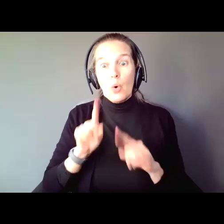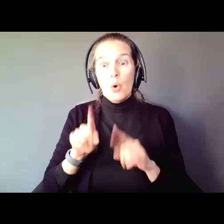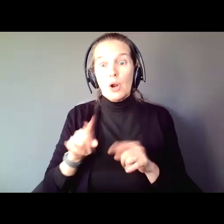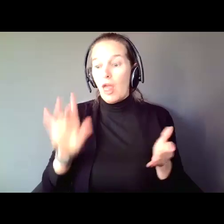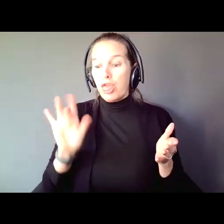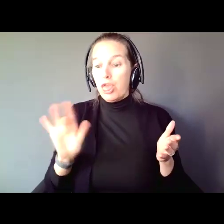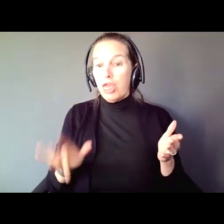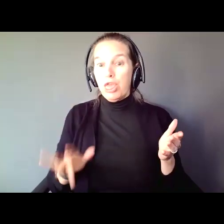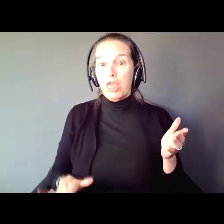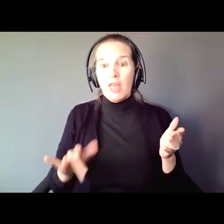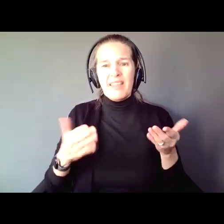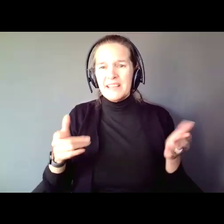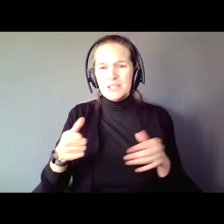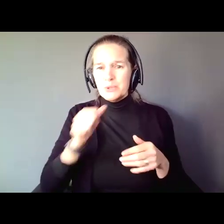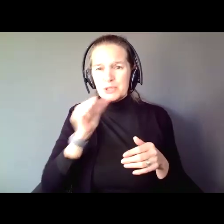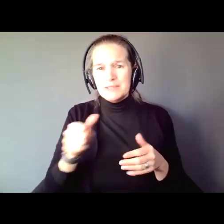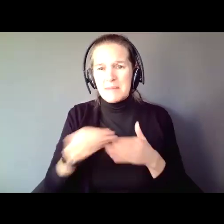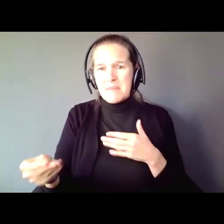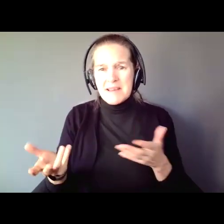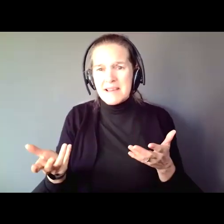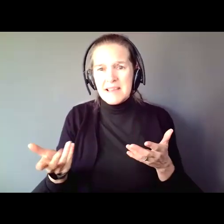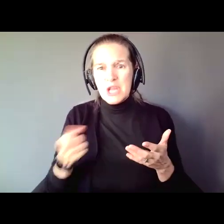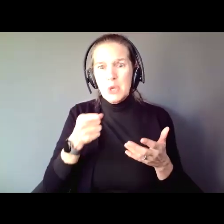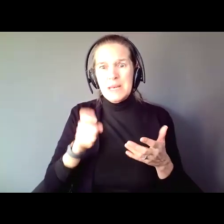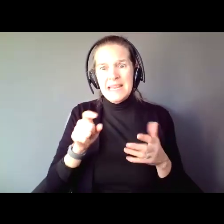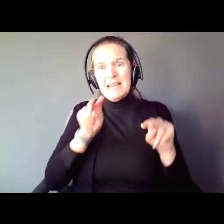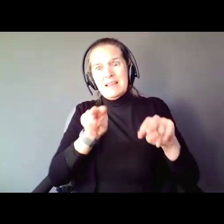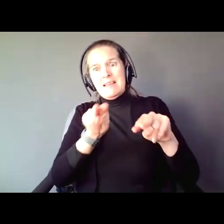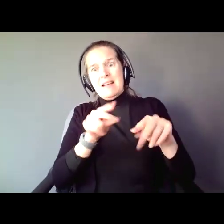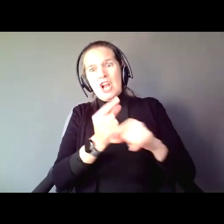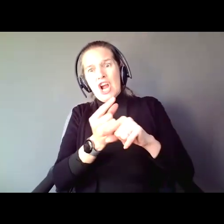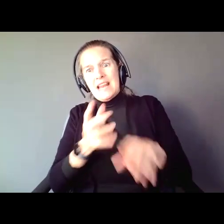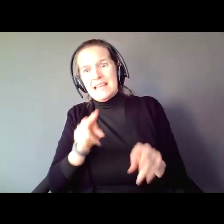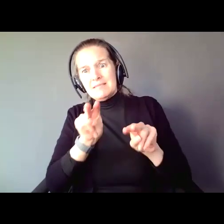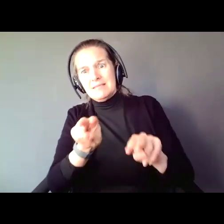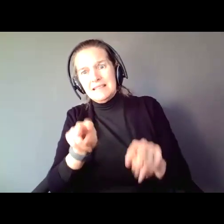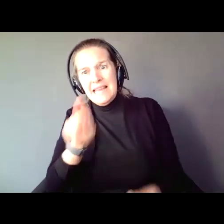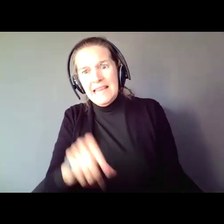shouldn't have bought. You need guardians. And I ask people this.